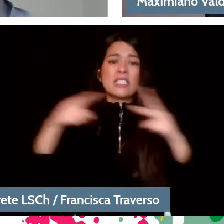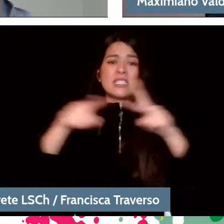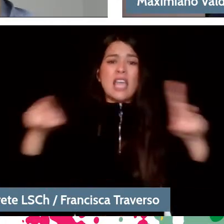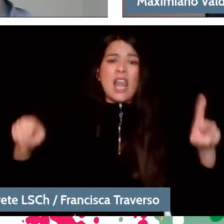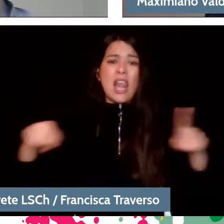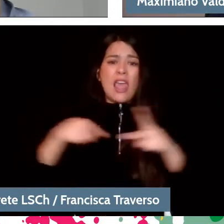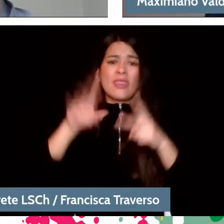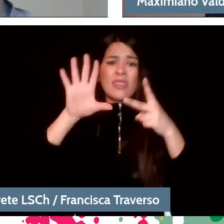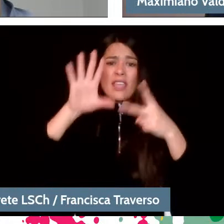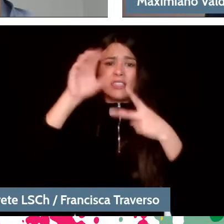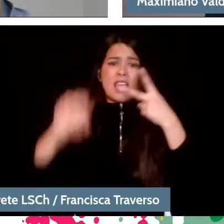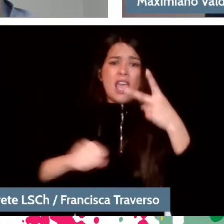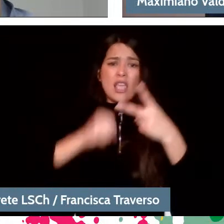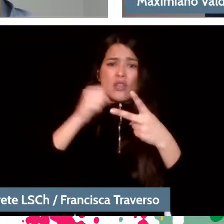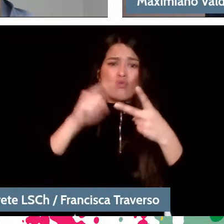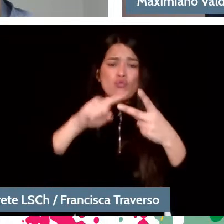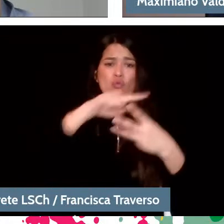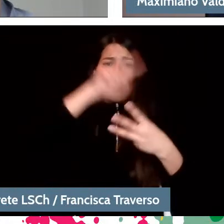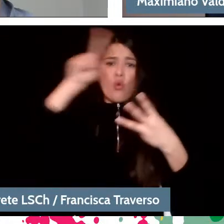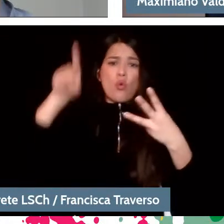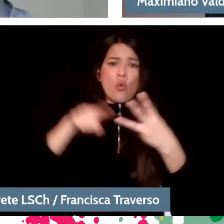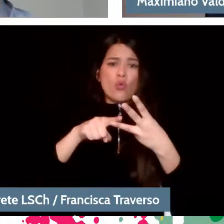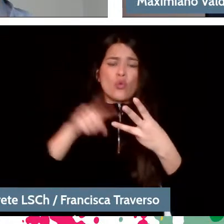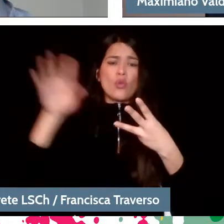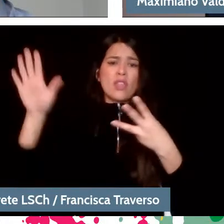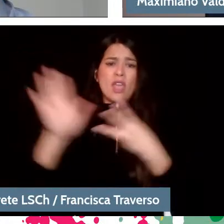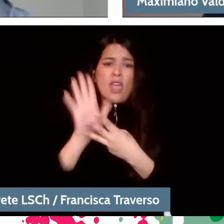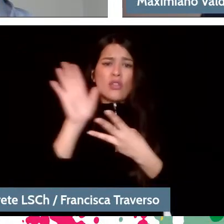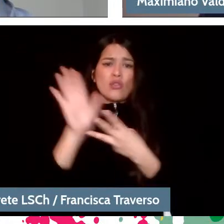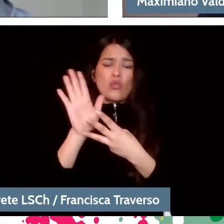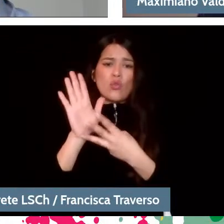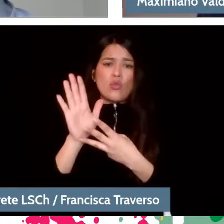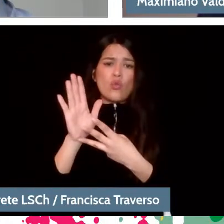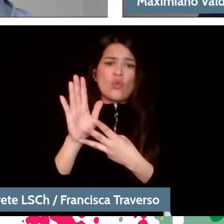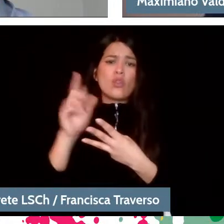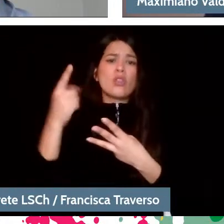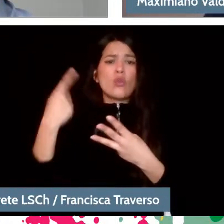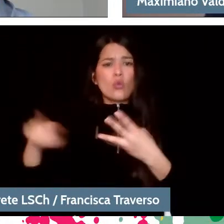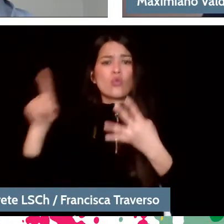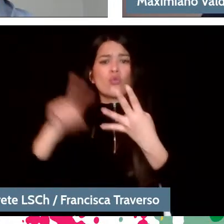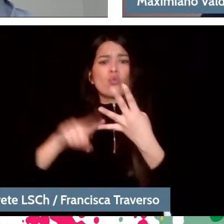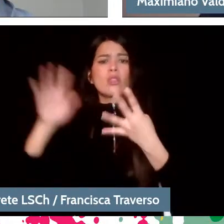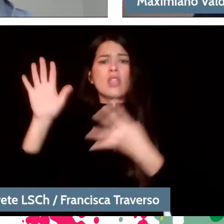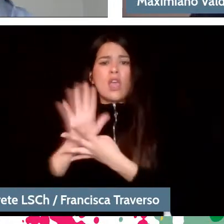There is a chamber theater next door and the university theater. Why? Because a lot of importance was given